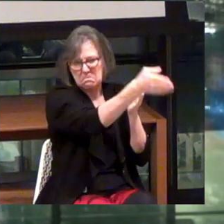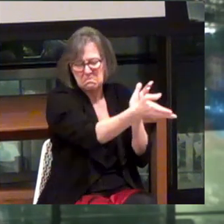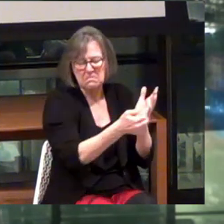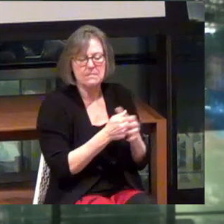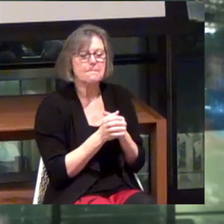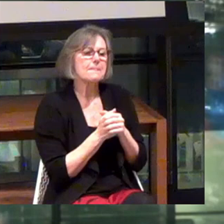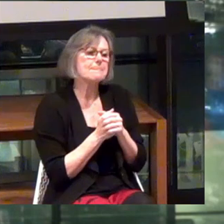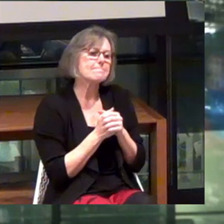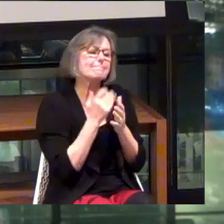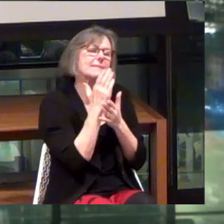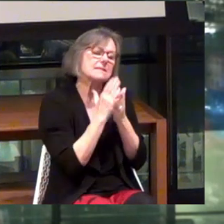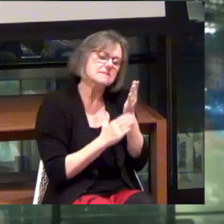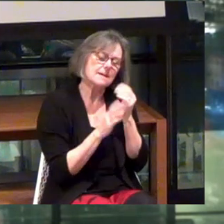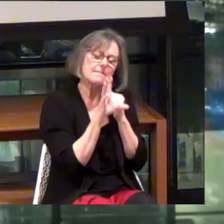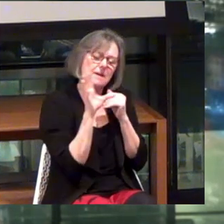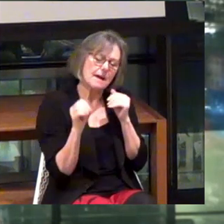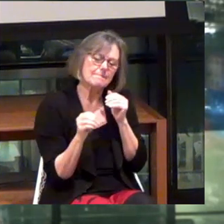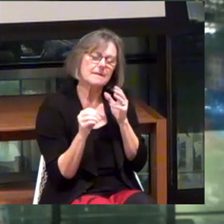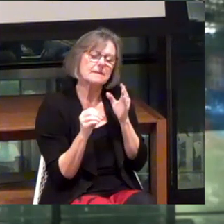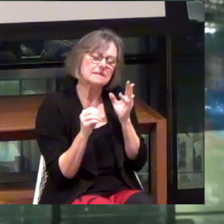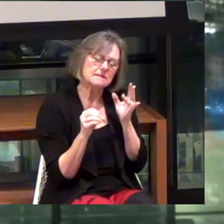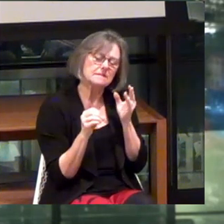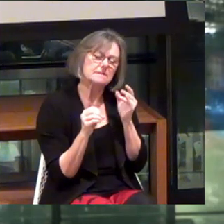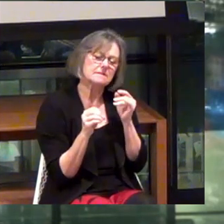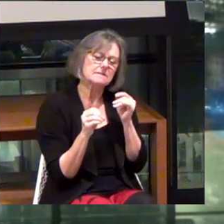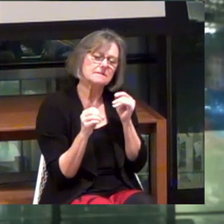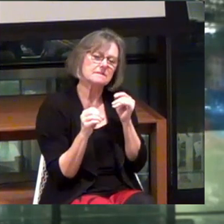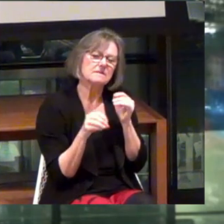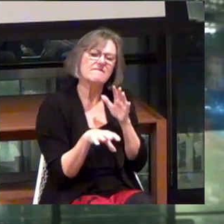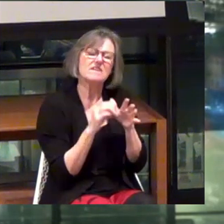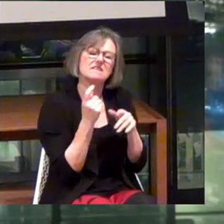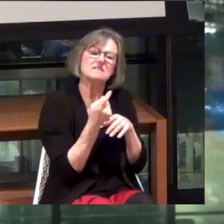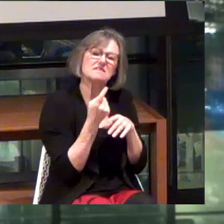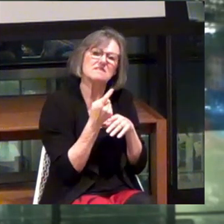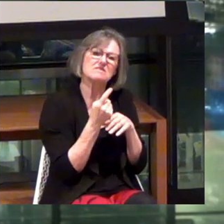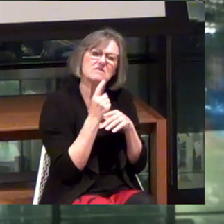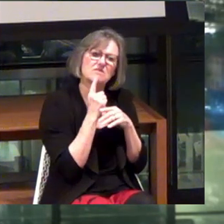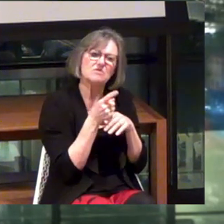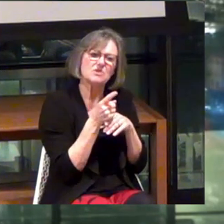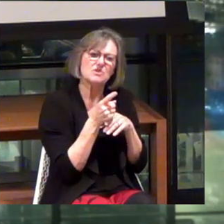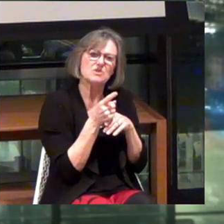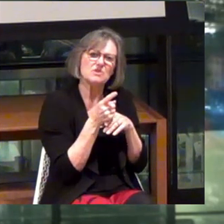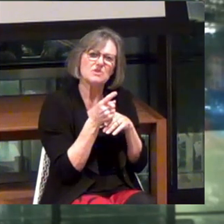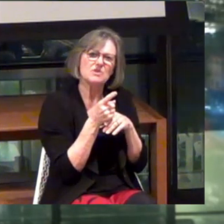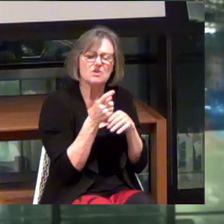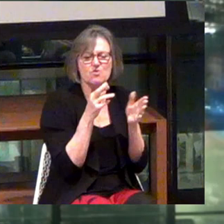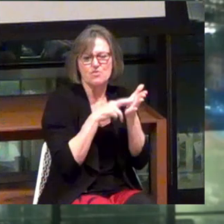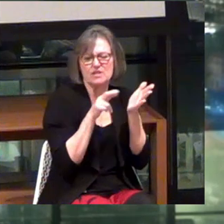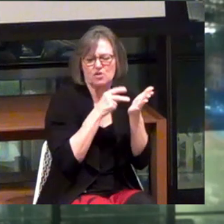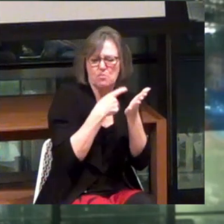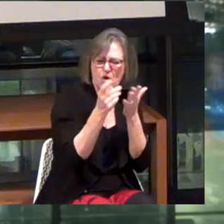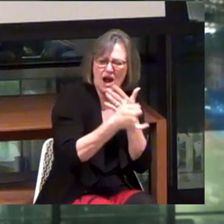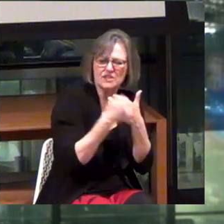There were some companies where... I would find something, and it actually was just like a research project at a university